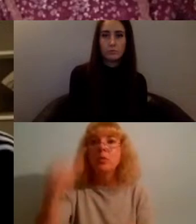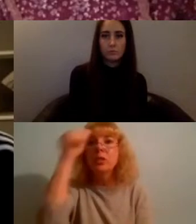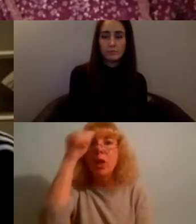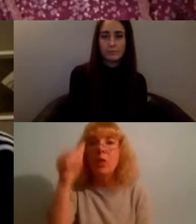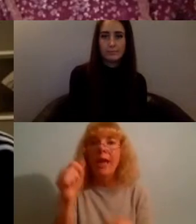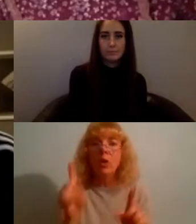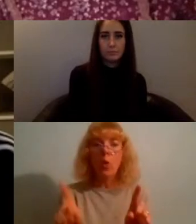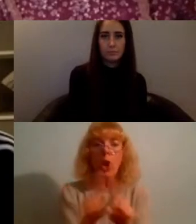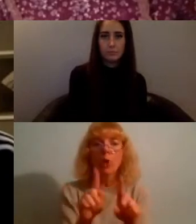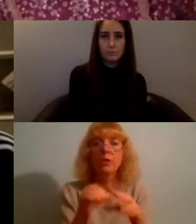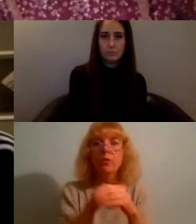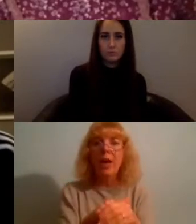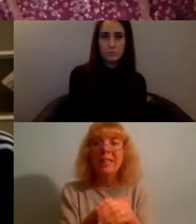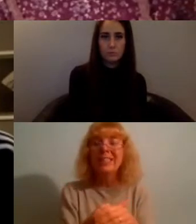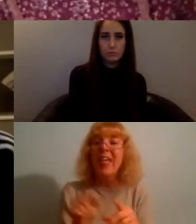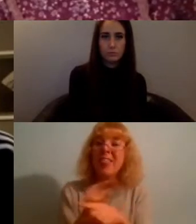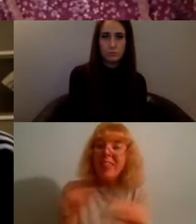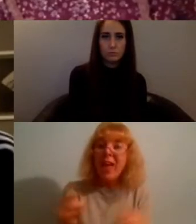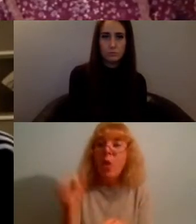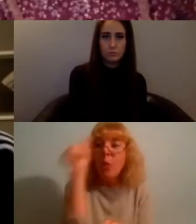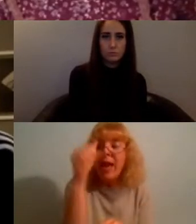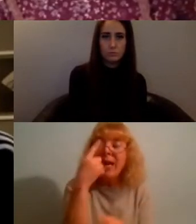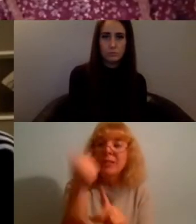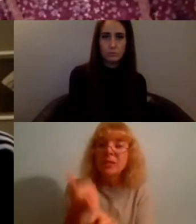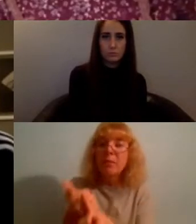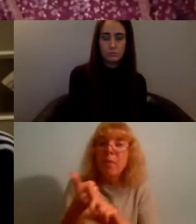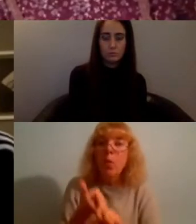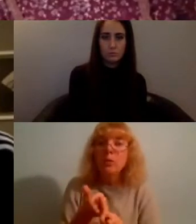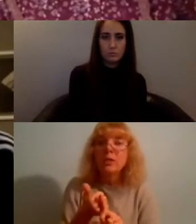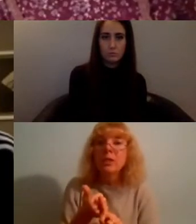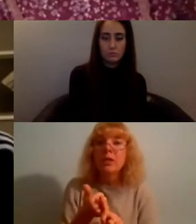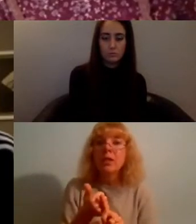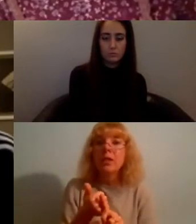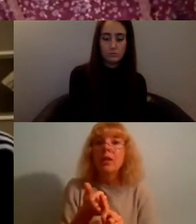aware so they can support you but also like support you offline but also support you online